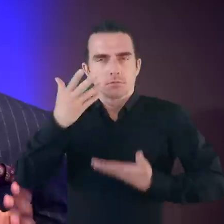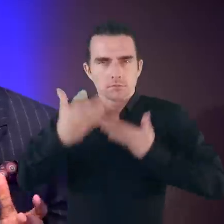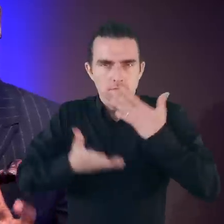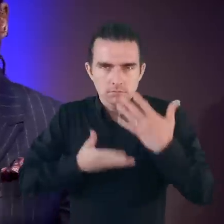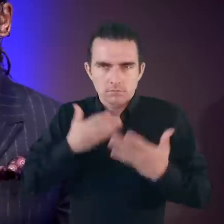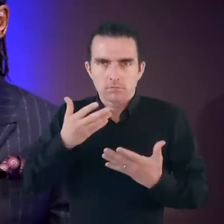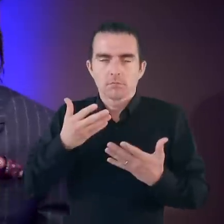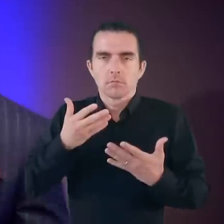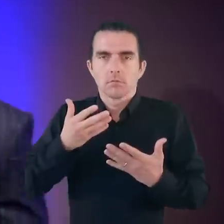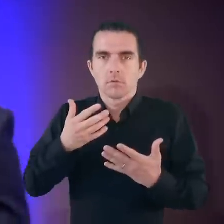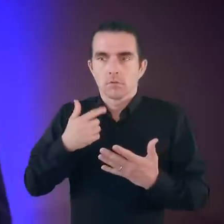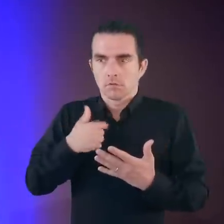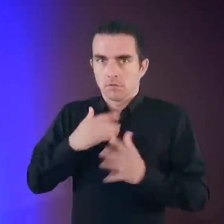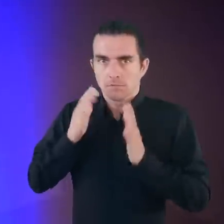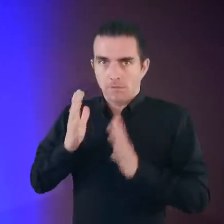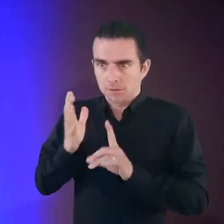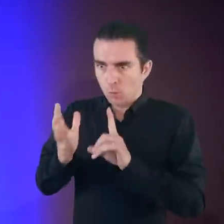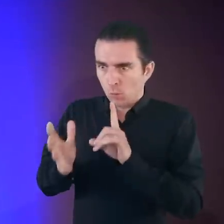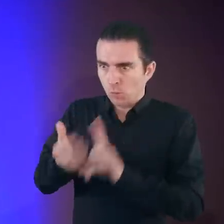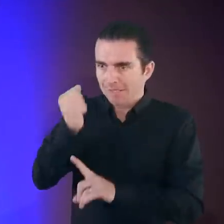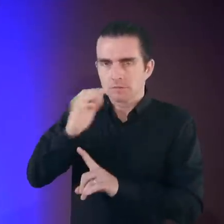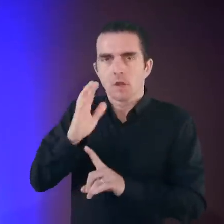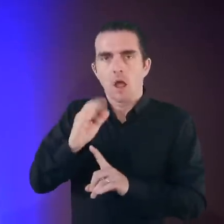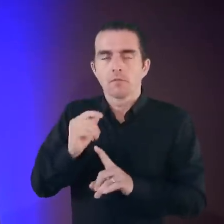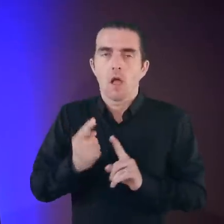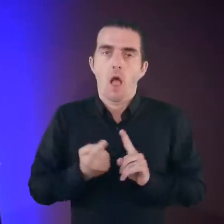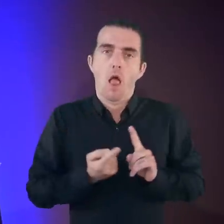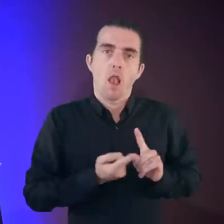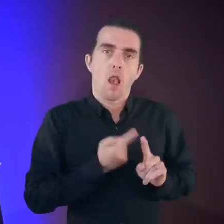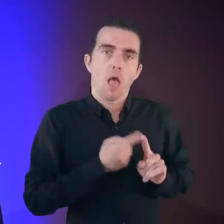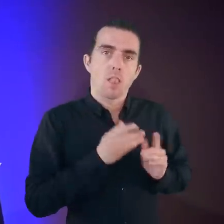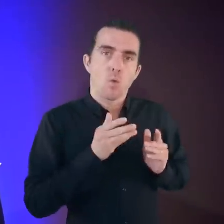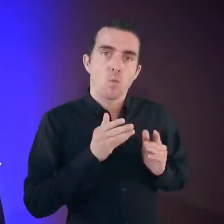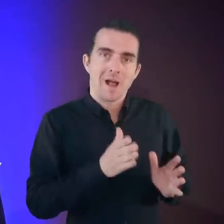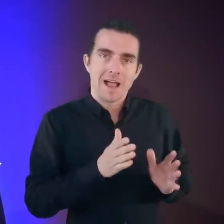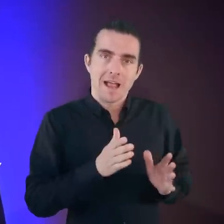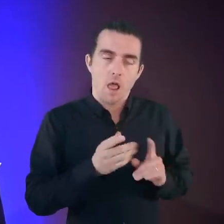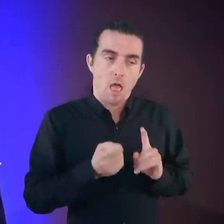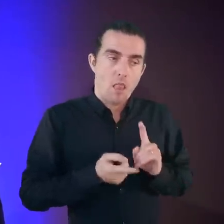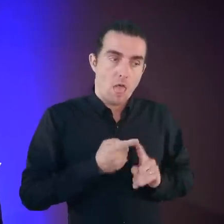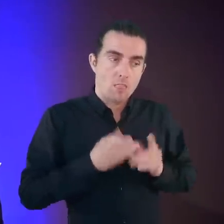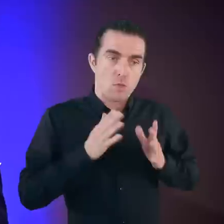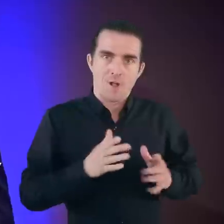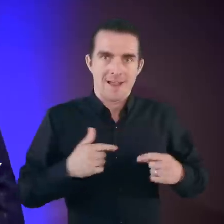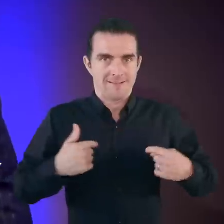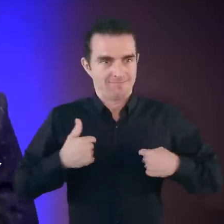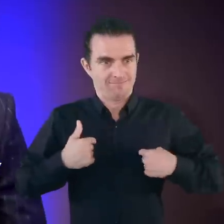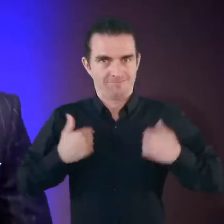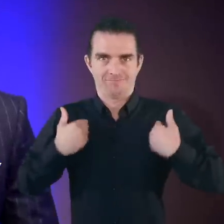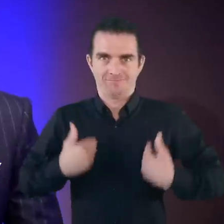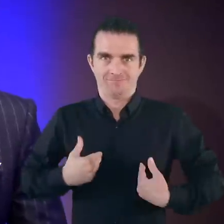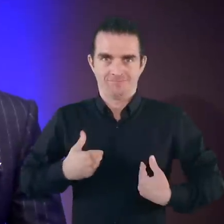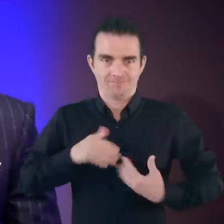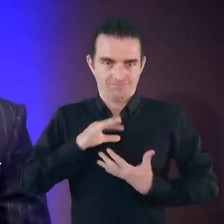I want to tell you about an alternative way of winning. An alternative way of being.